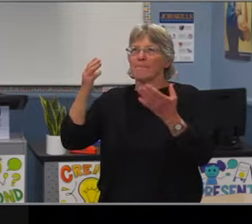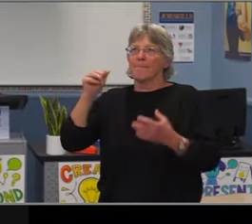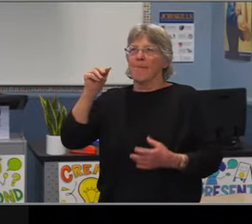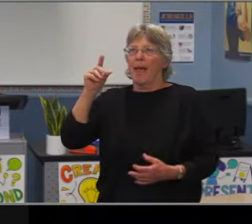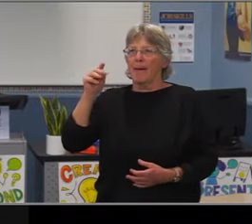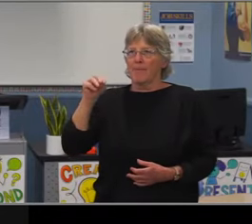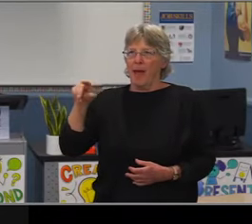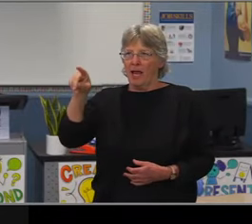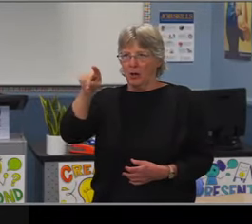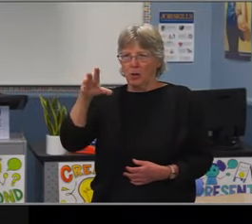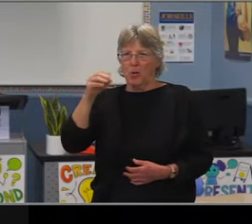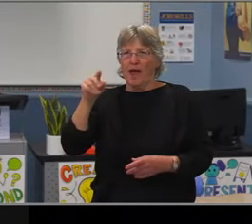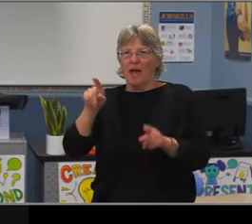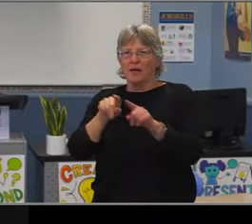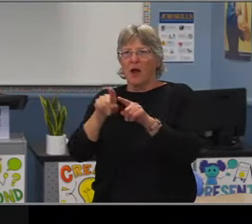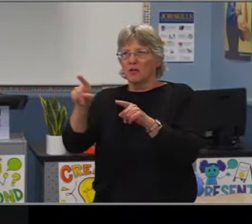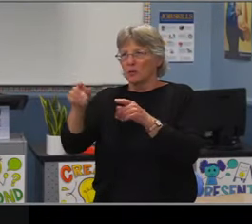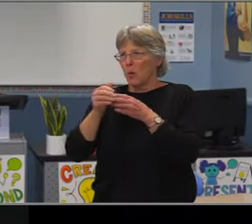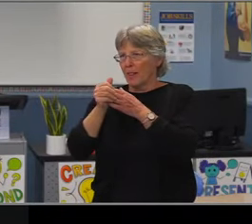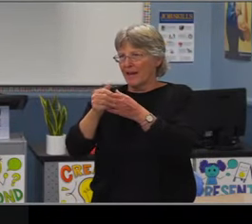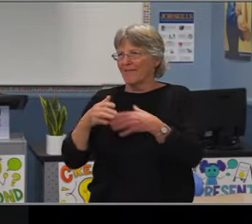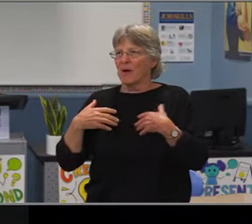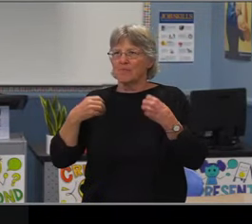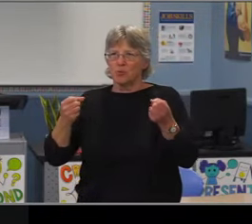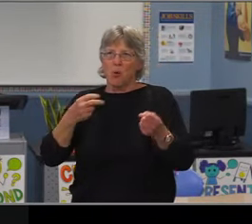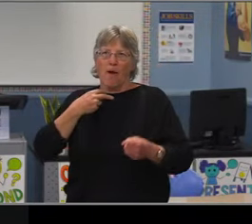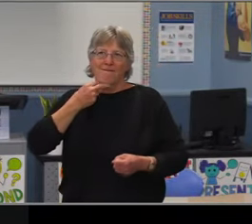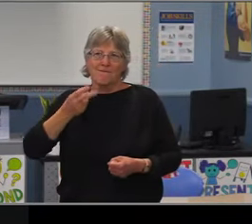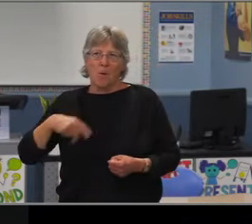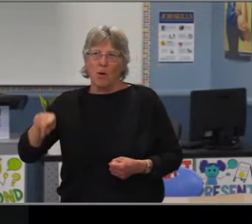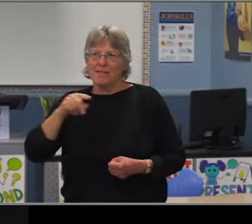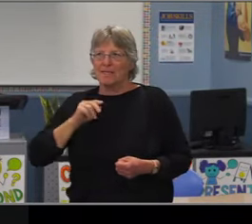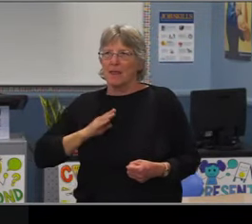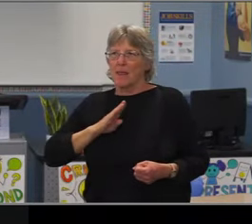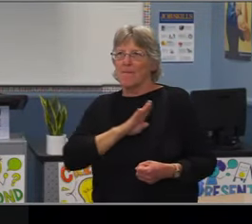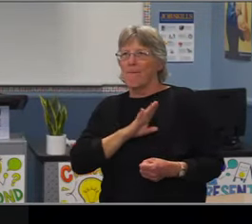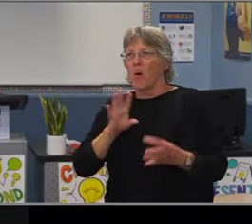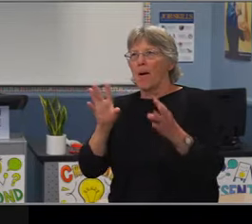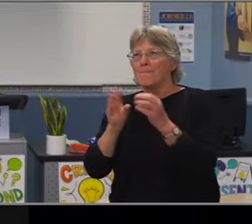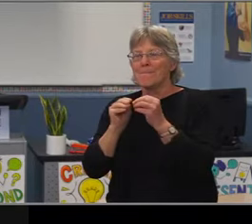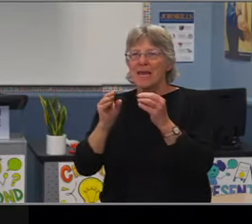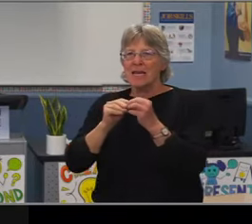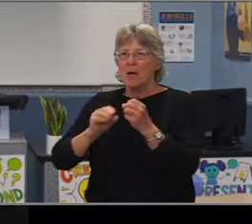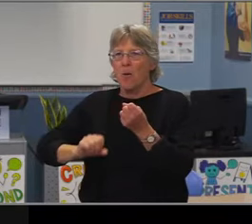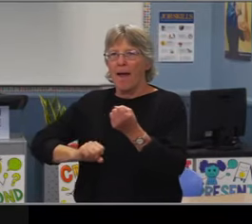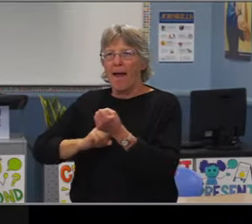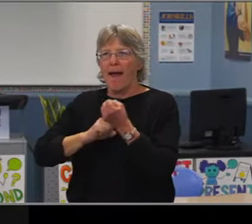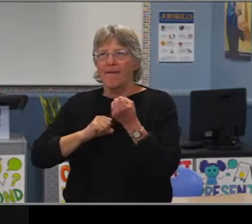Thank you, Mr. Meyer, for so many years of caring and commitment to our school district.